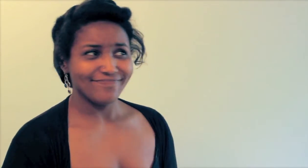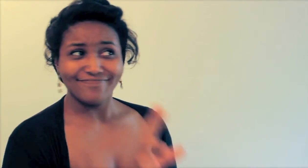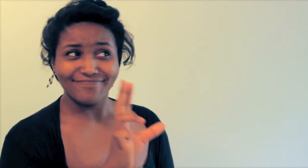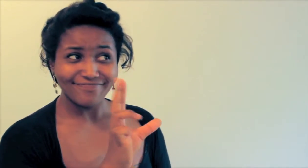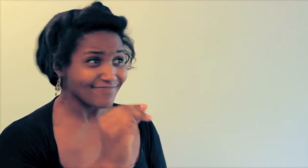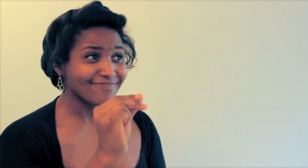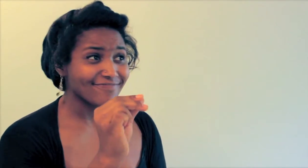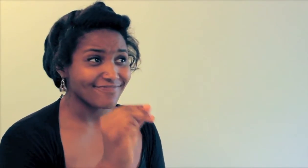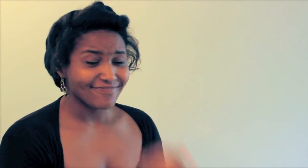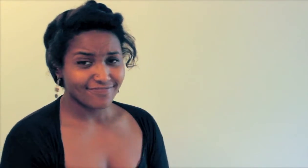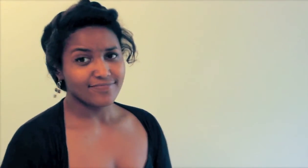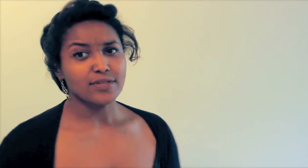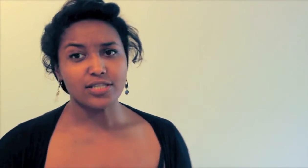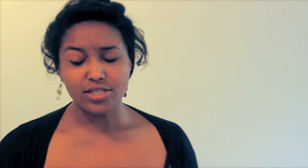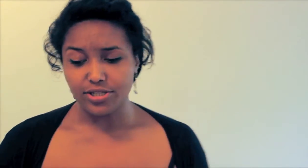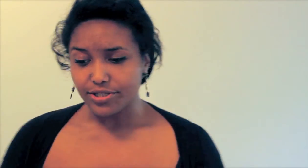NO!